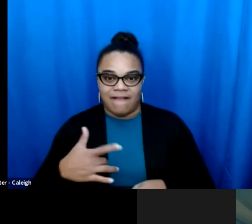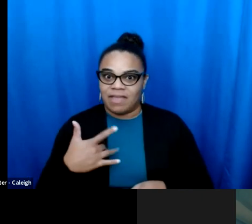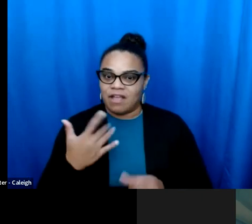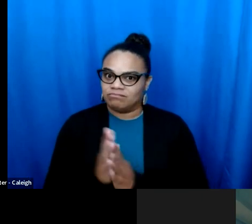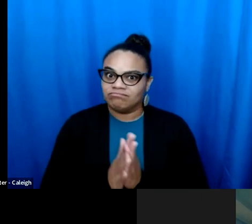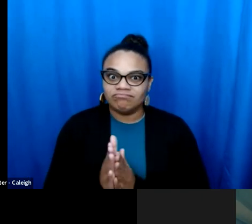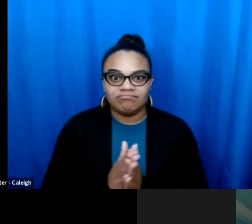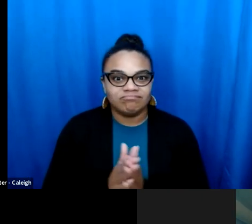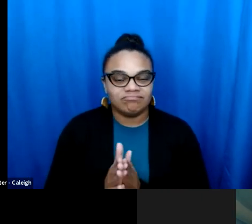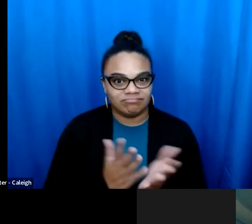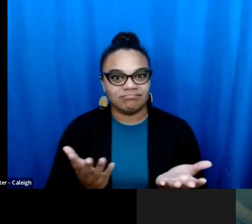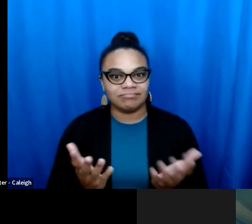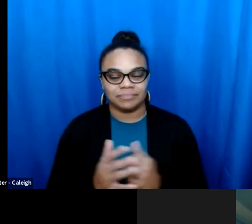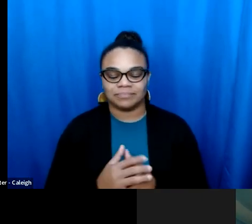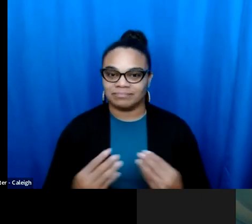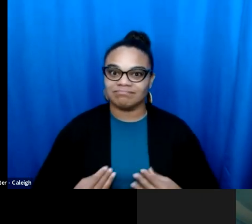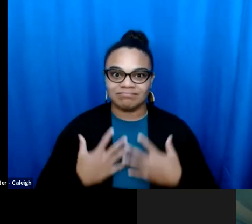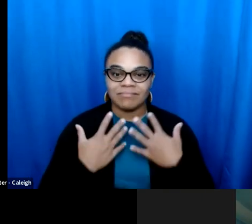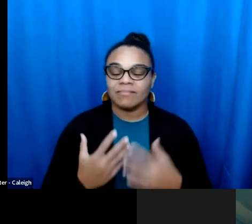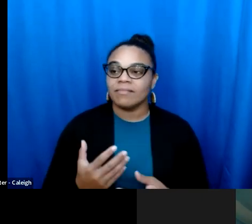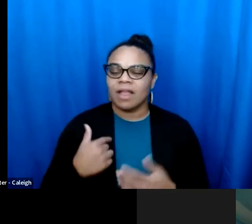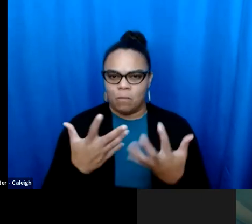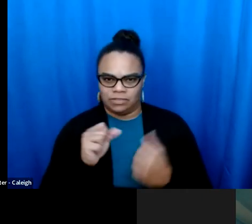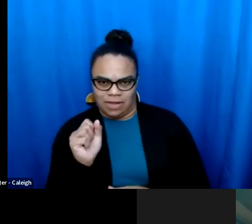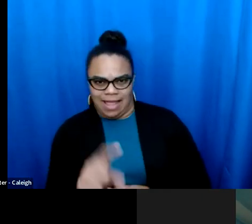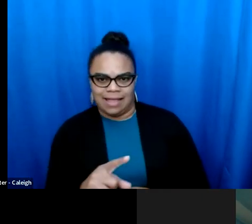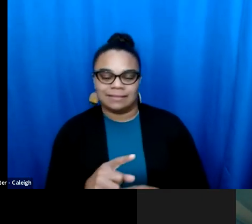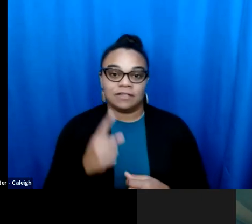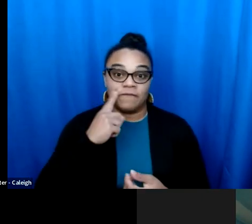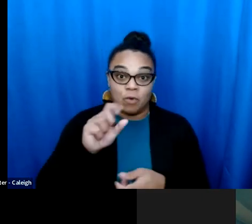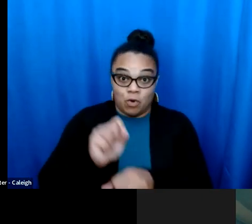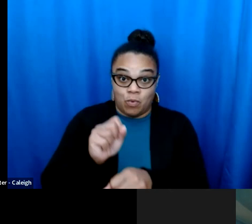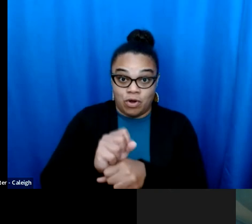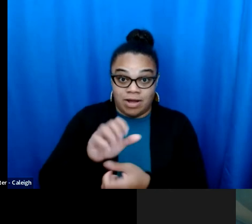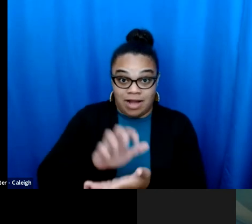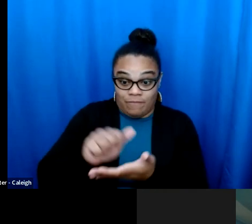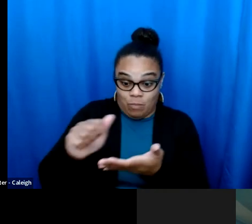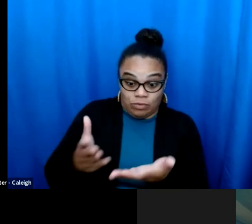incredibly energized and hopeful I felt after seeing the work in Kansas. I wanted to ask, in addition to work in the right in the area of abortion, Right?